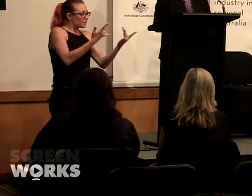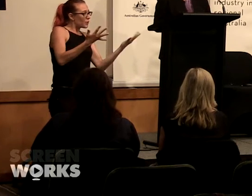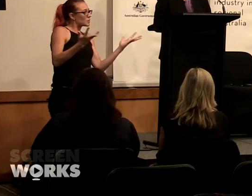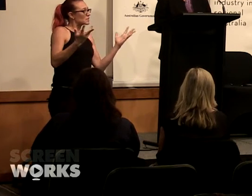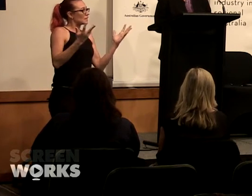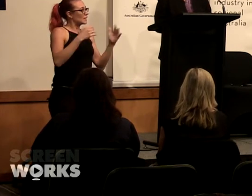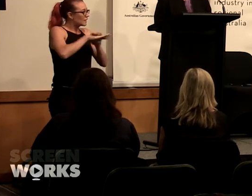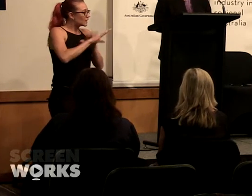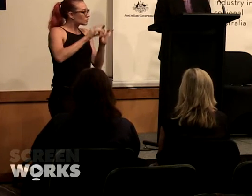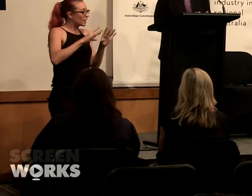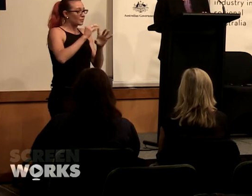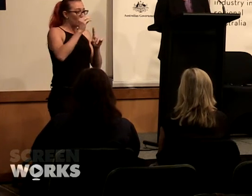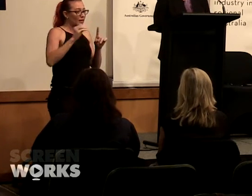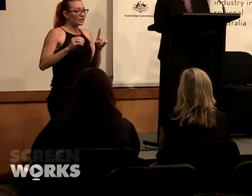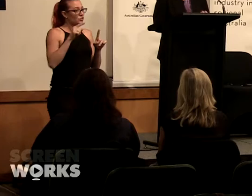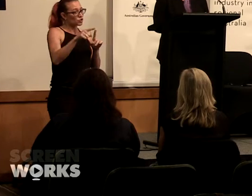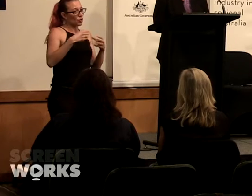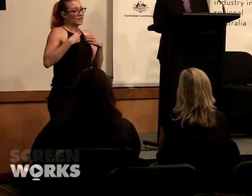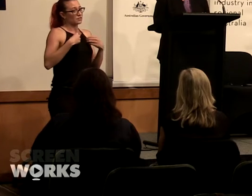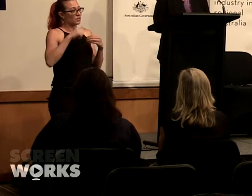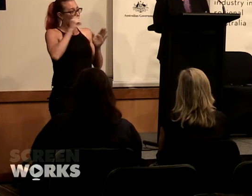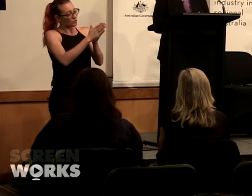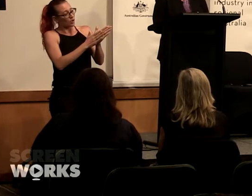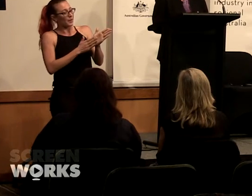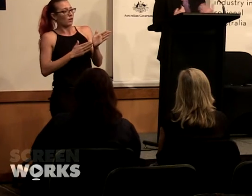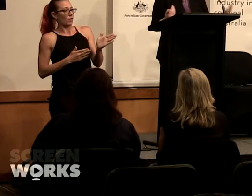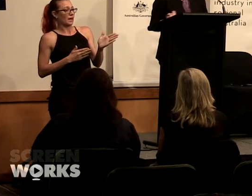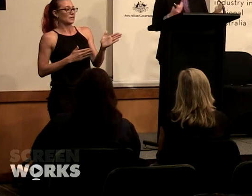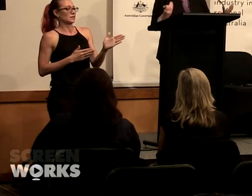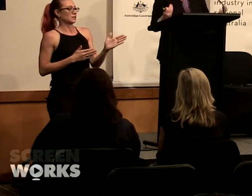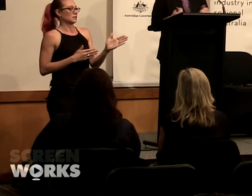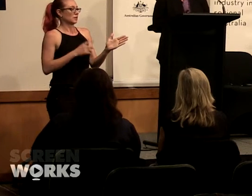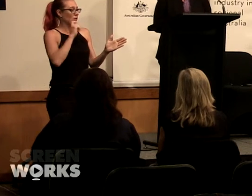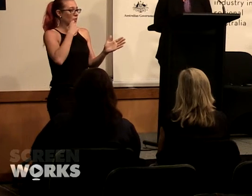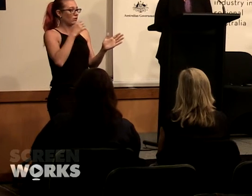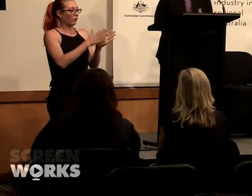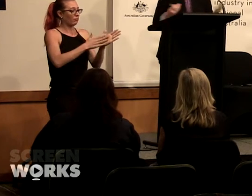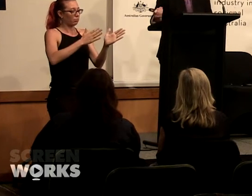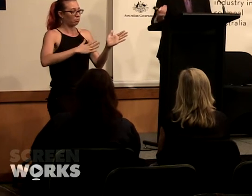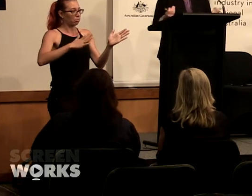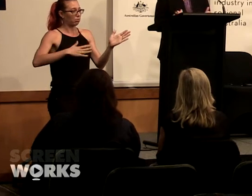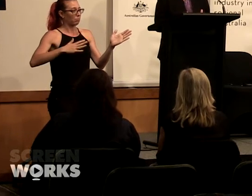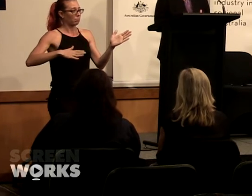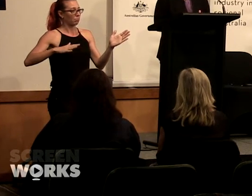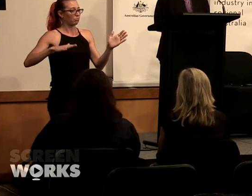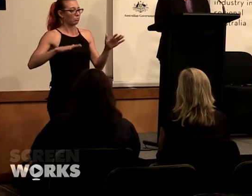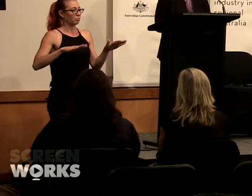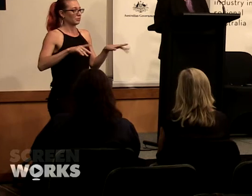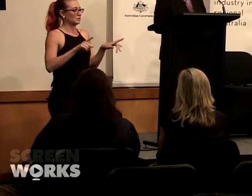population, your industry will lag behind and will wallow in its stasis. The notion,